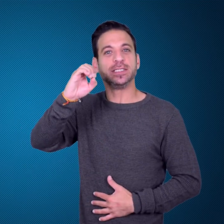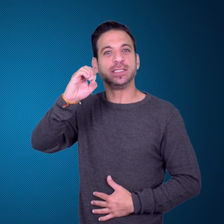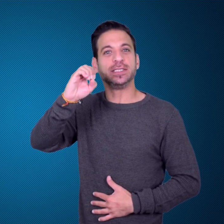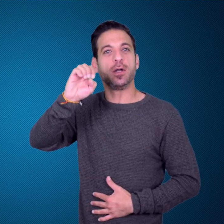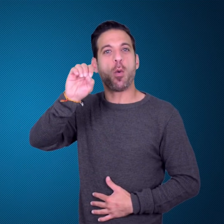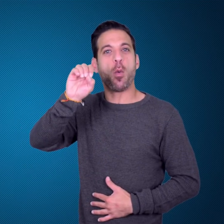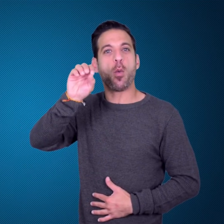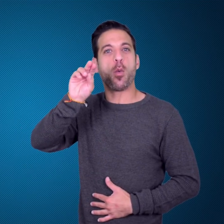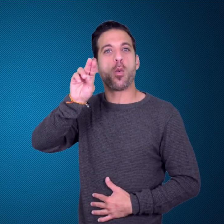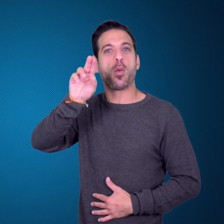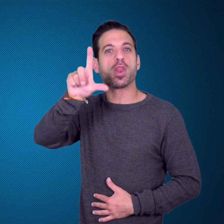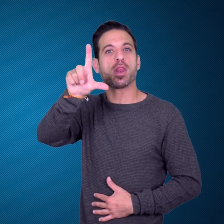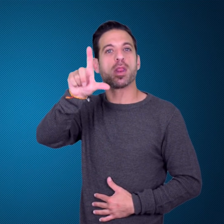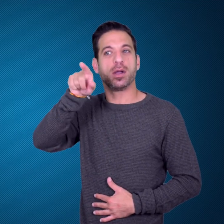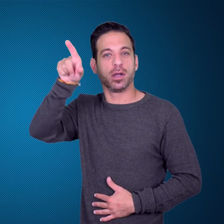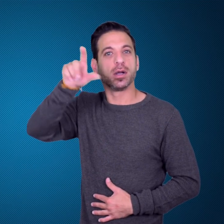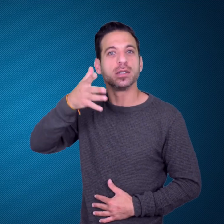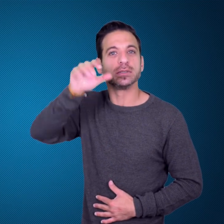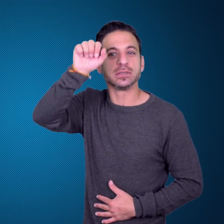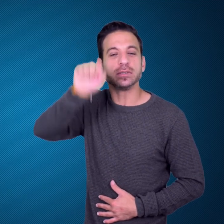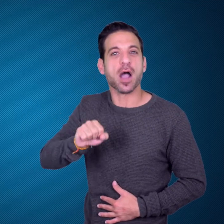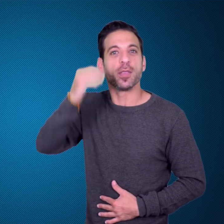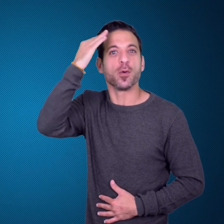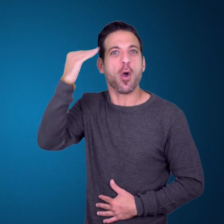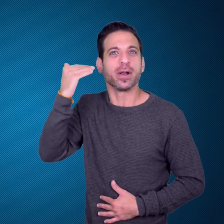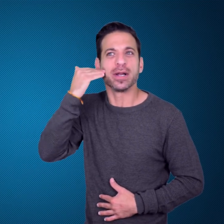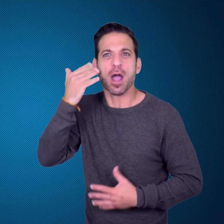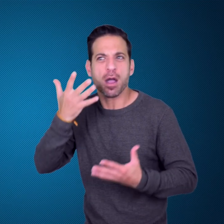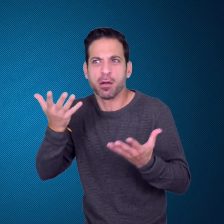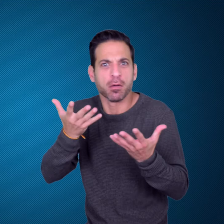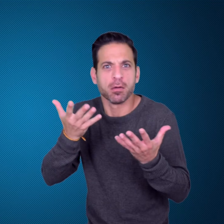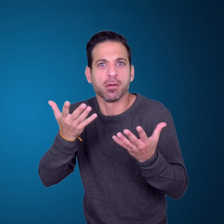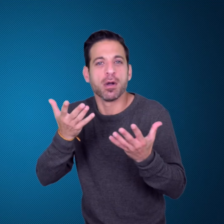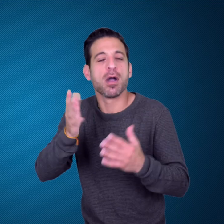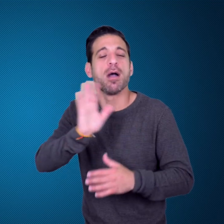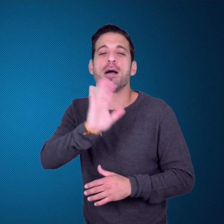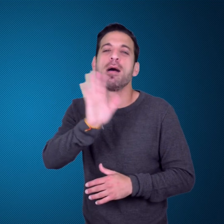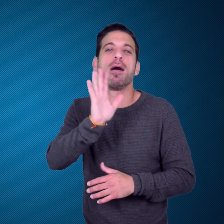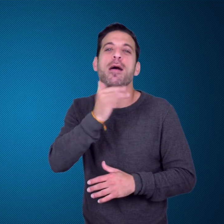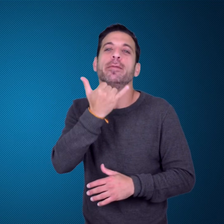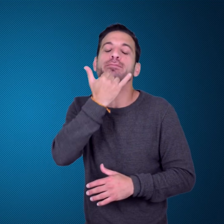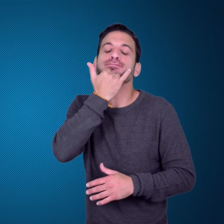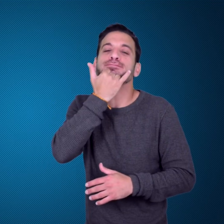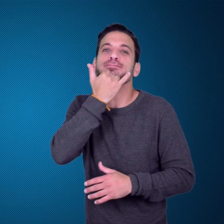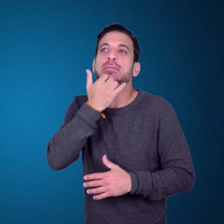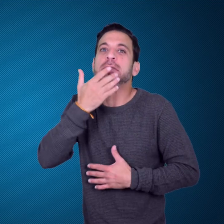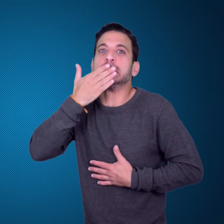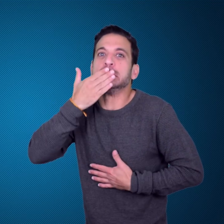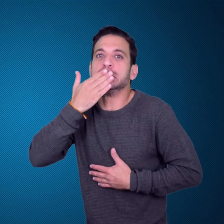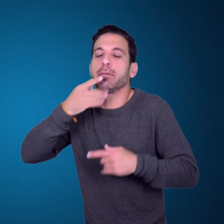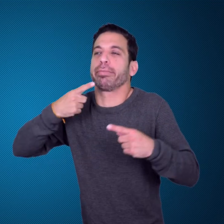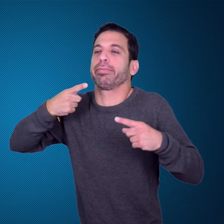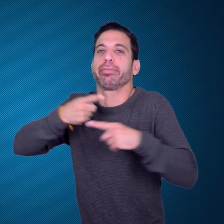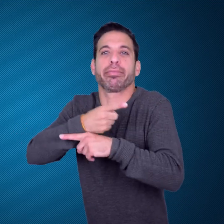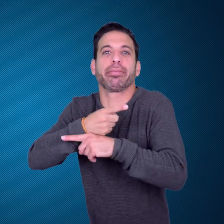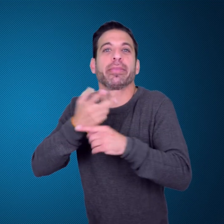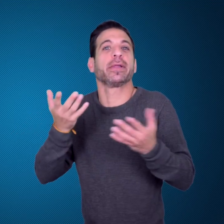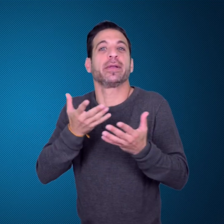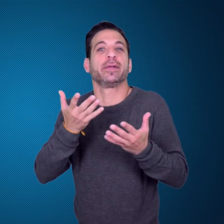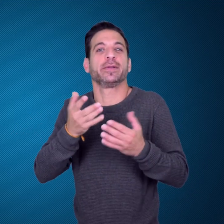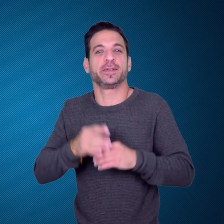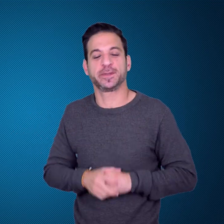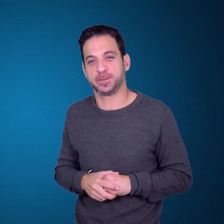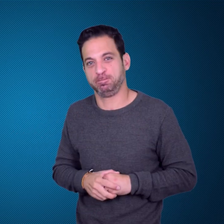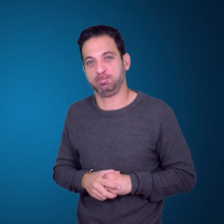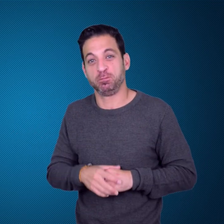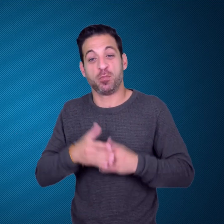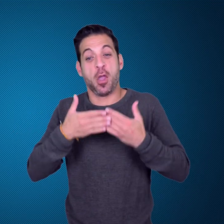in Seoul, South Korea, but accidentally this time.